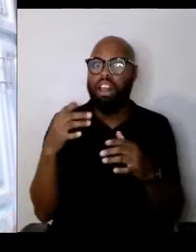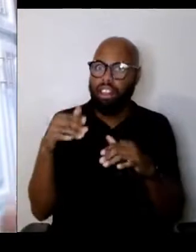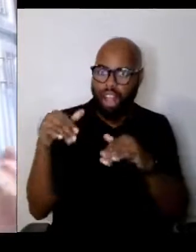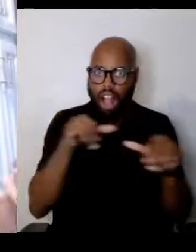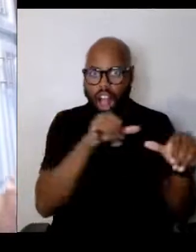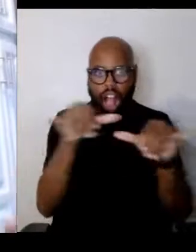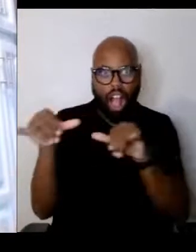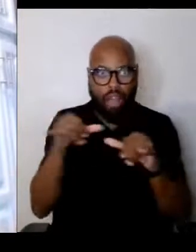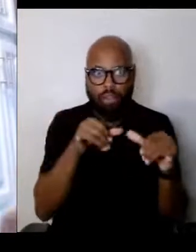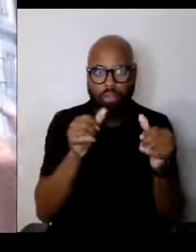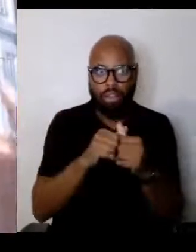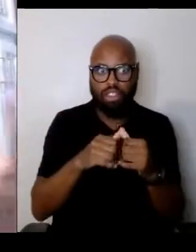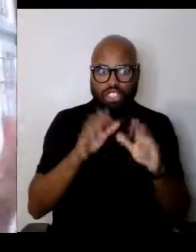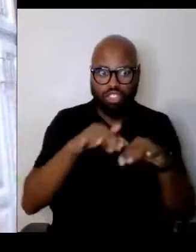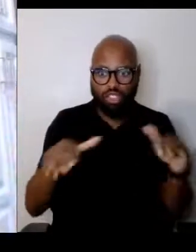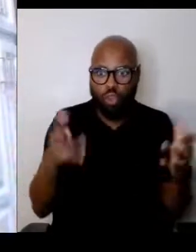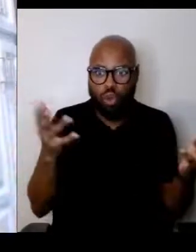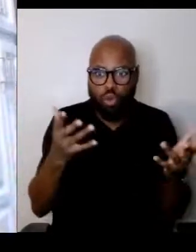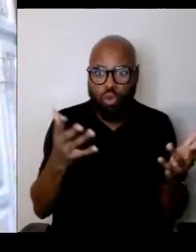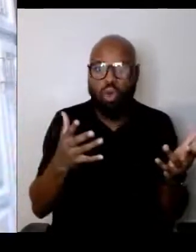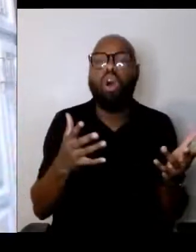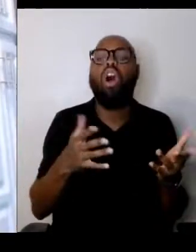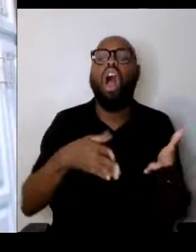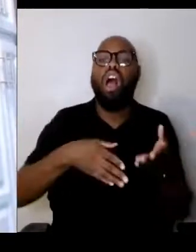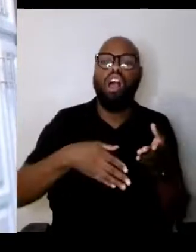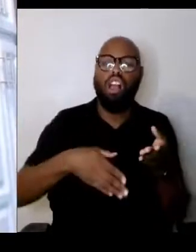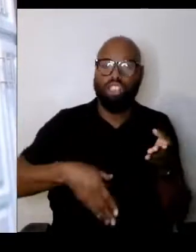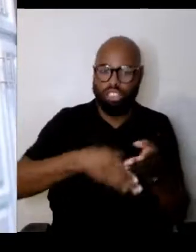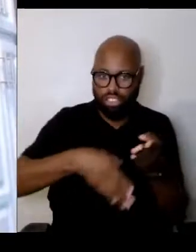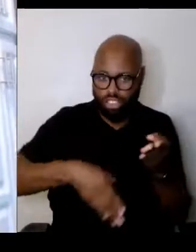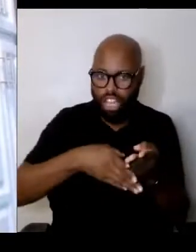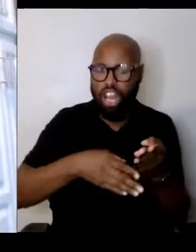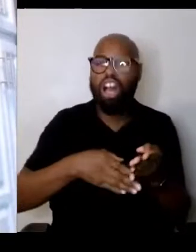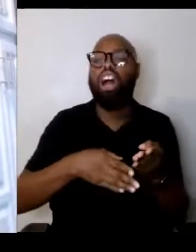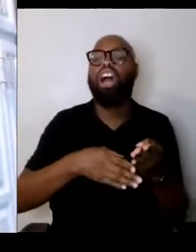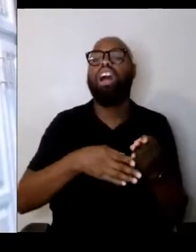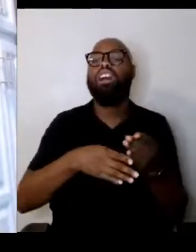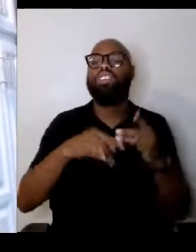really bond for the month or so that they are here.